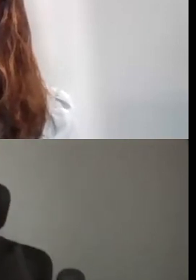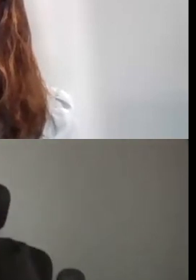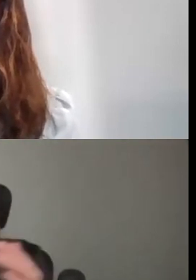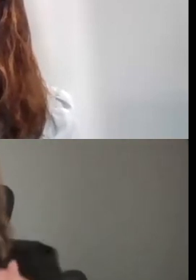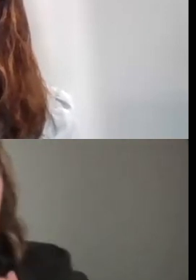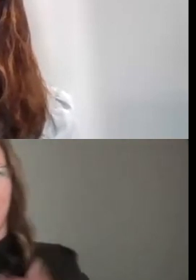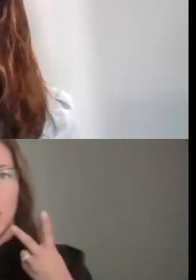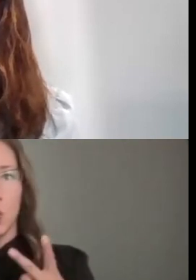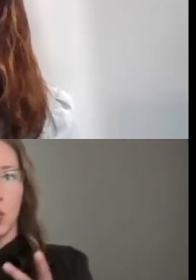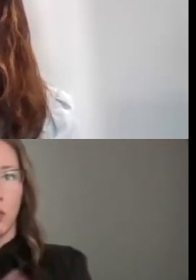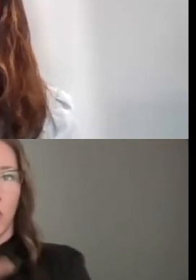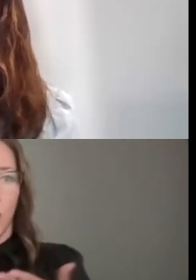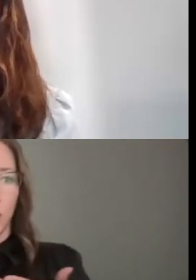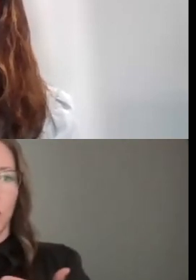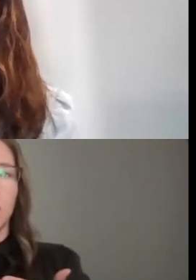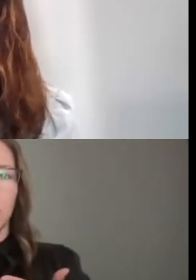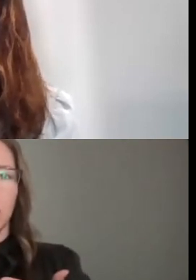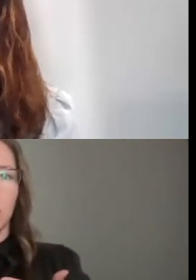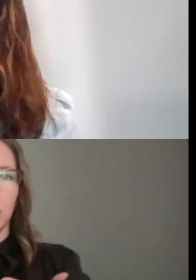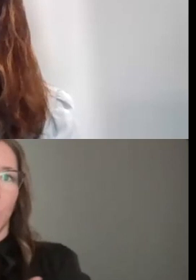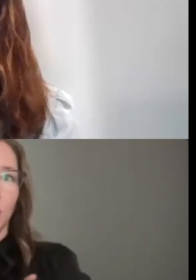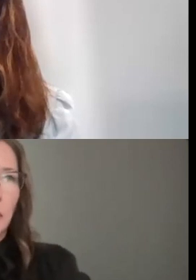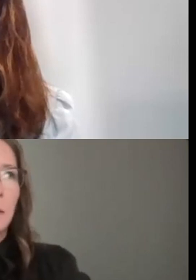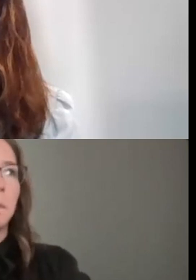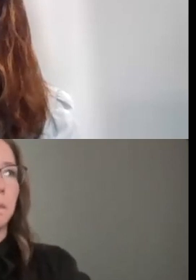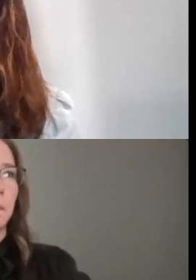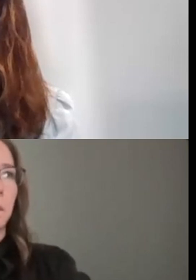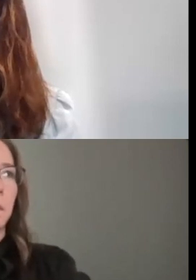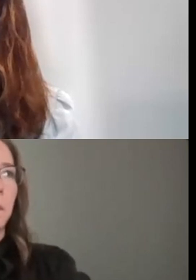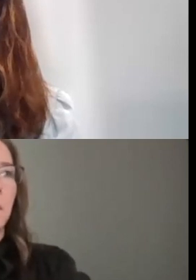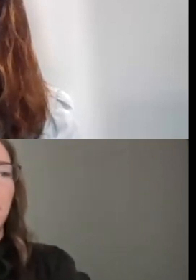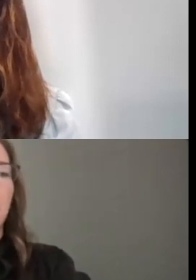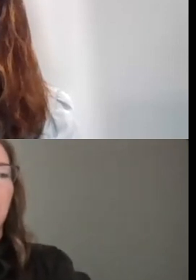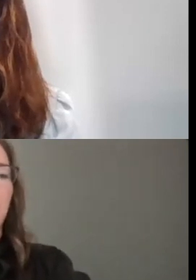BUT WHAT YOU WANT TO DO IS READ, FIRST OF ALL, MAKE SURE YOU UNDERSTAND WHAT THEY'RE